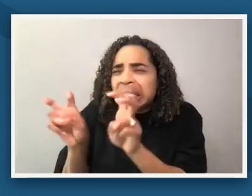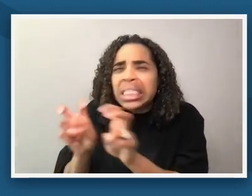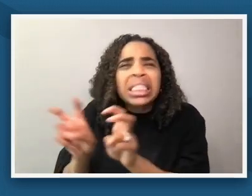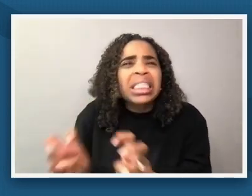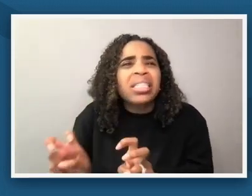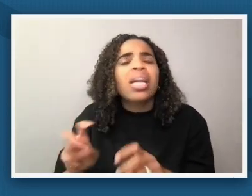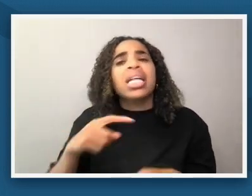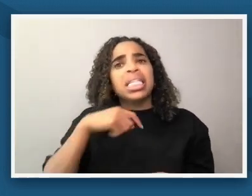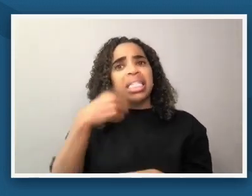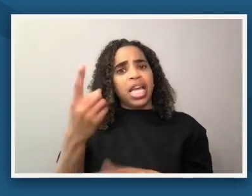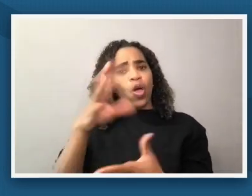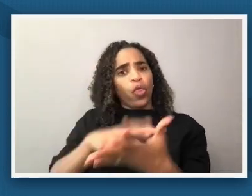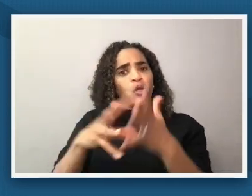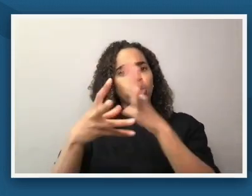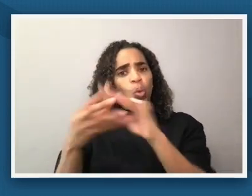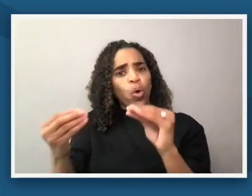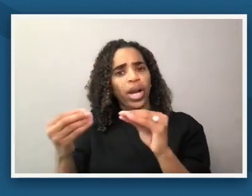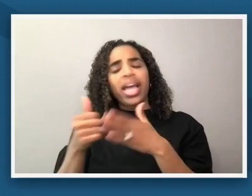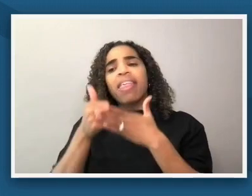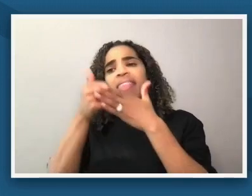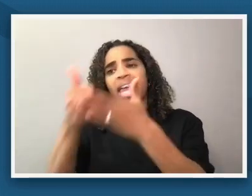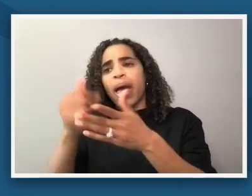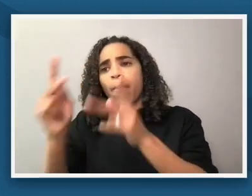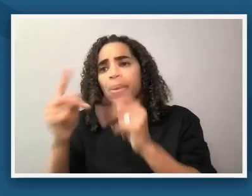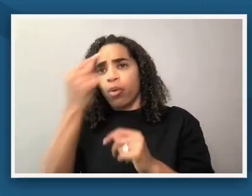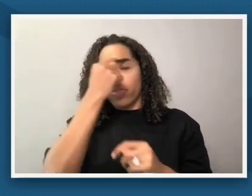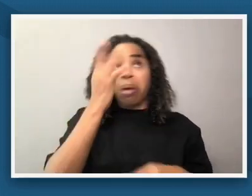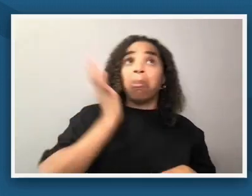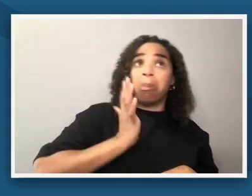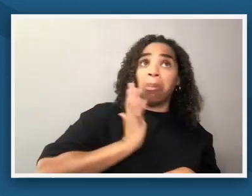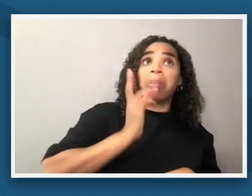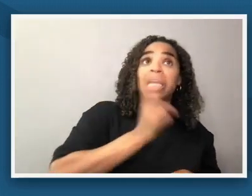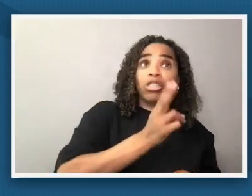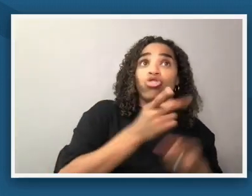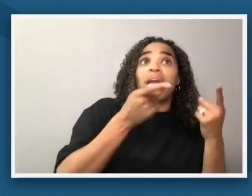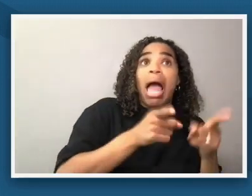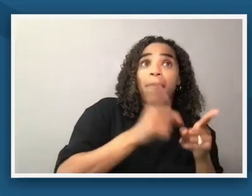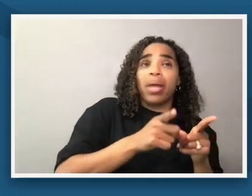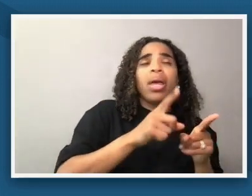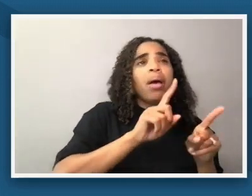those historical and contemporary connections